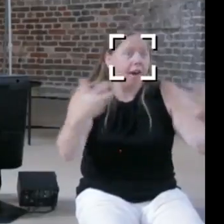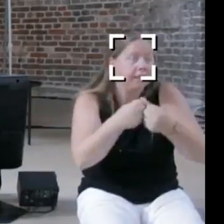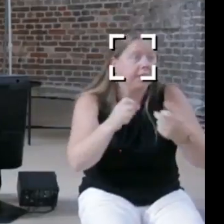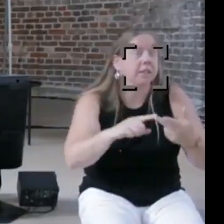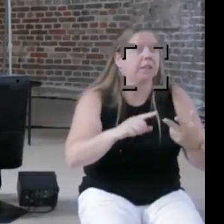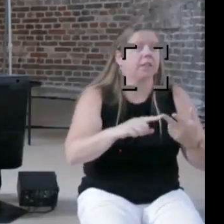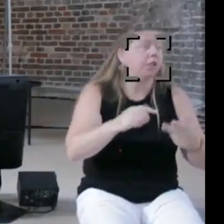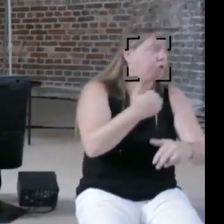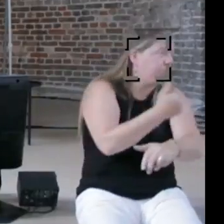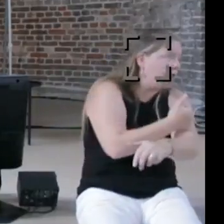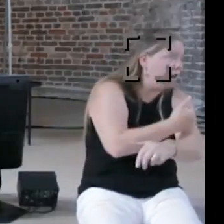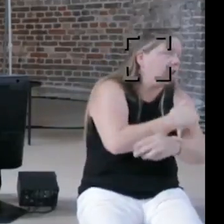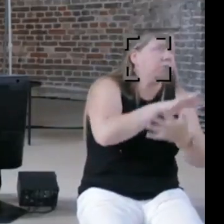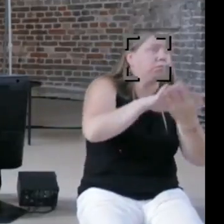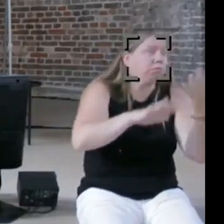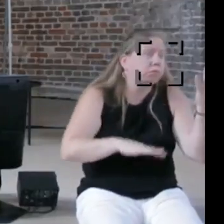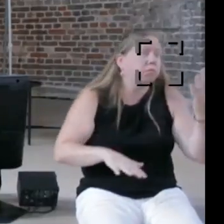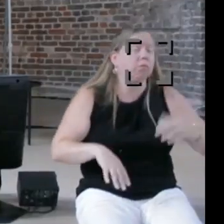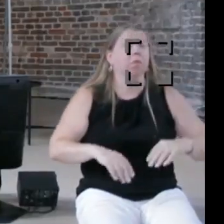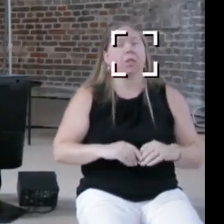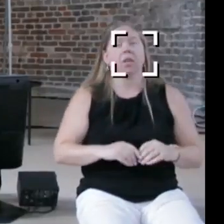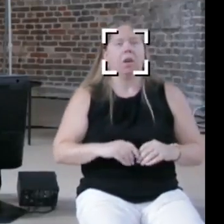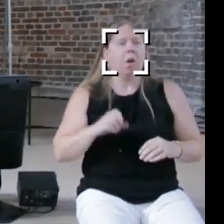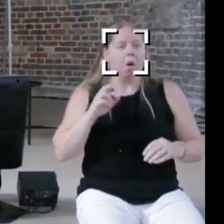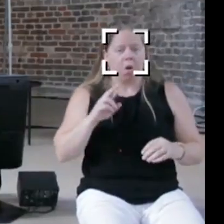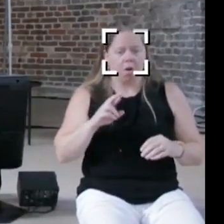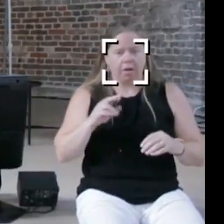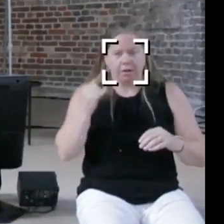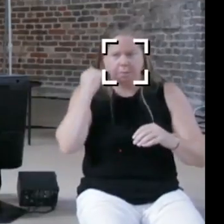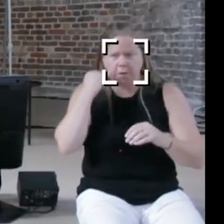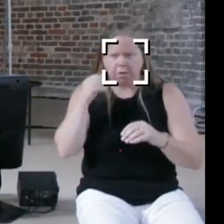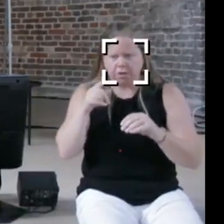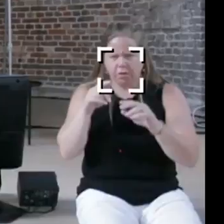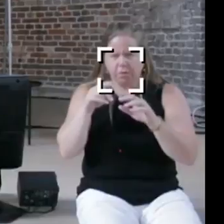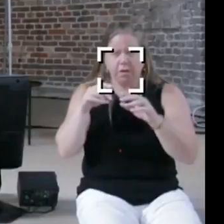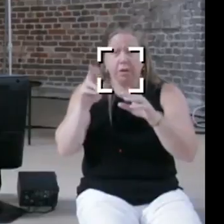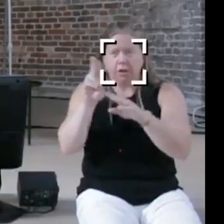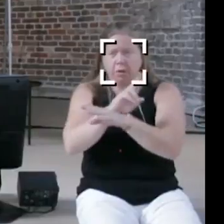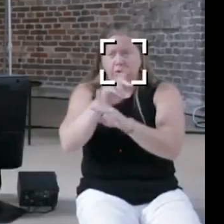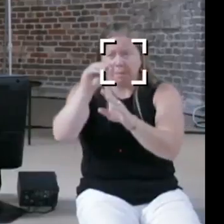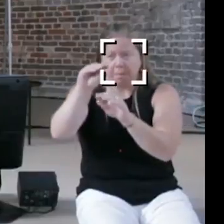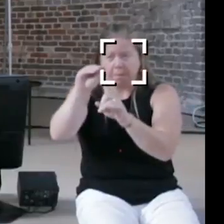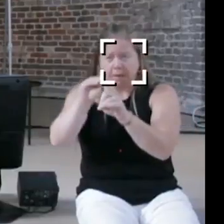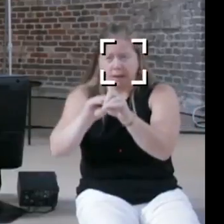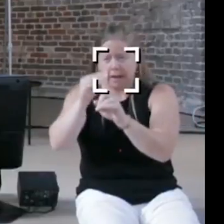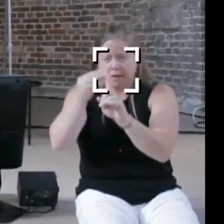for example isolating DNA from a banana in a half hour workshop, because I think it's